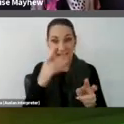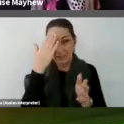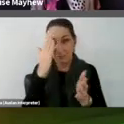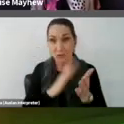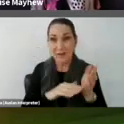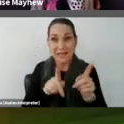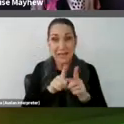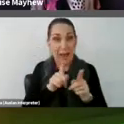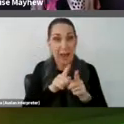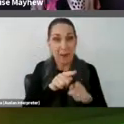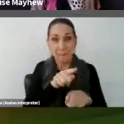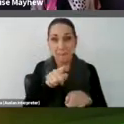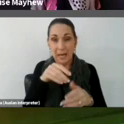this artwork.